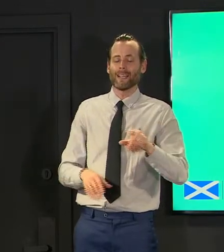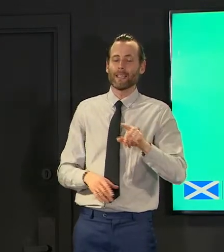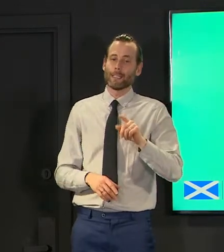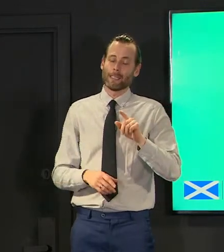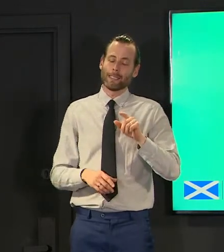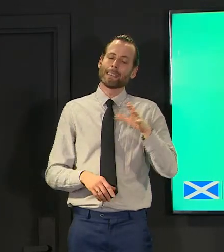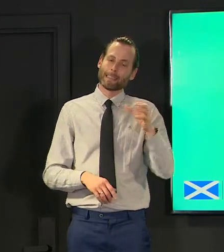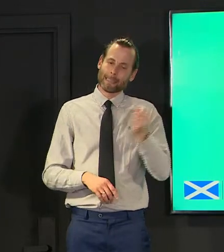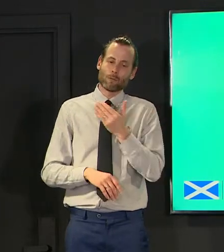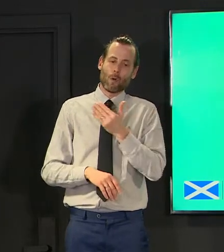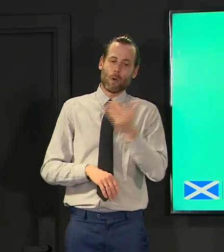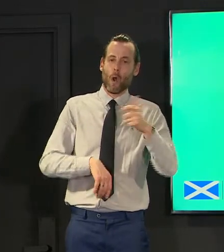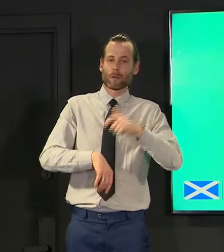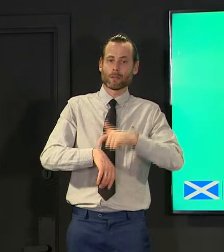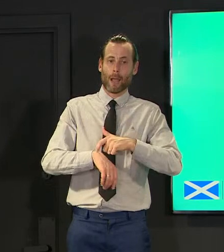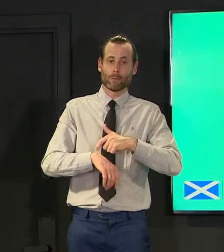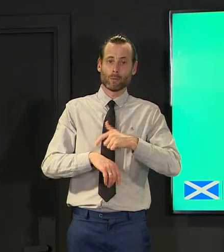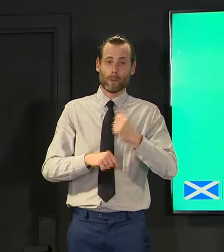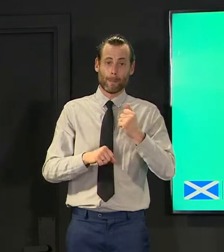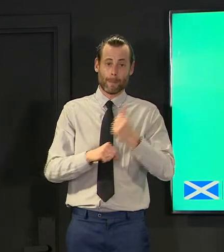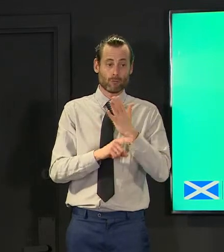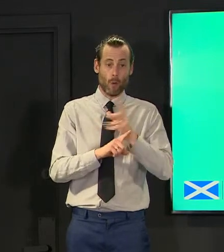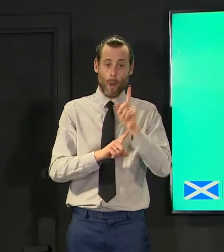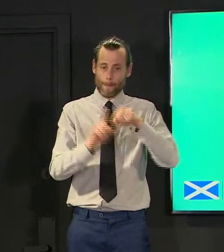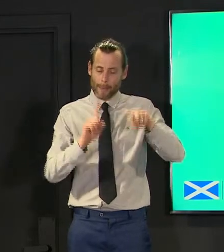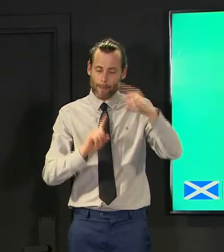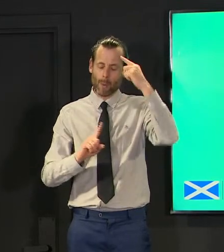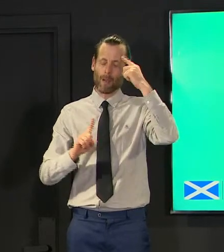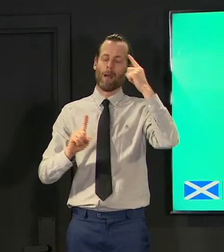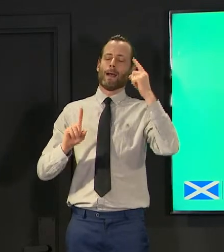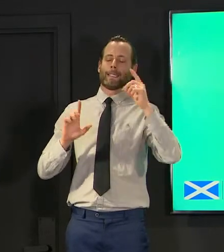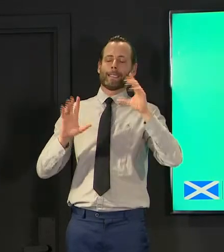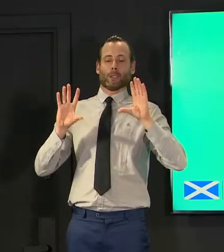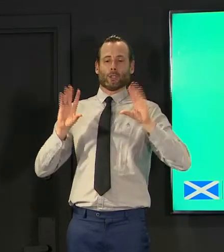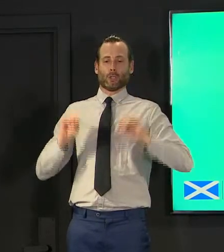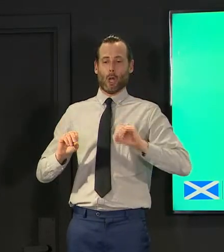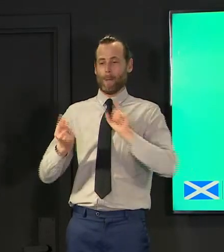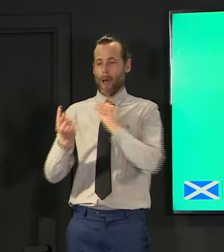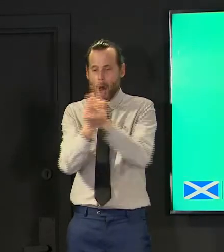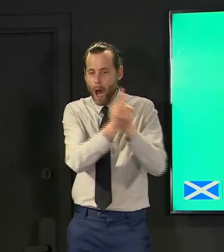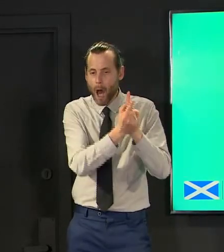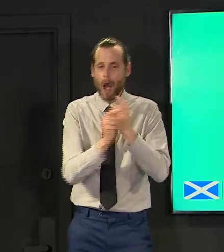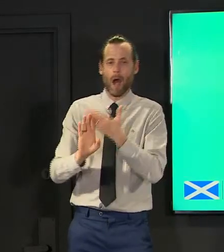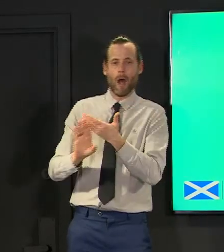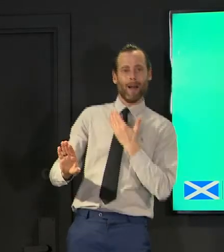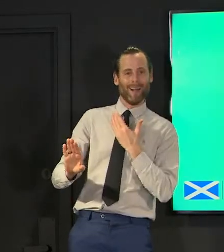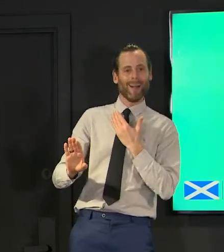virus to coincide and you to get down i'd just to quote you those june and july figures again from